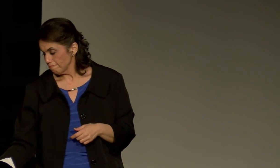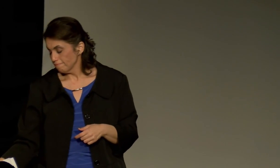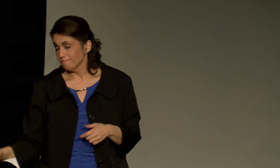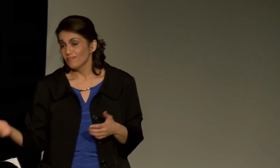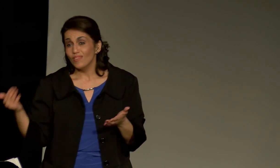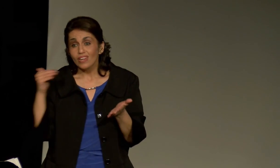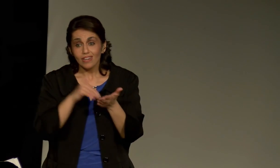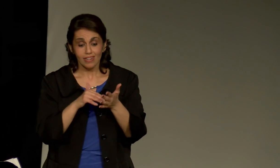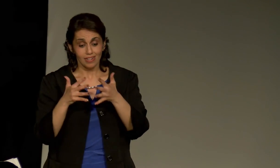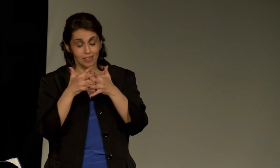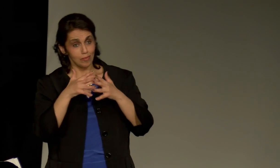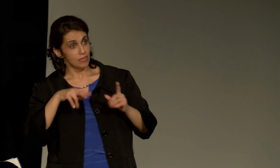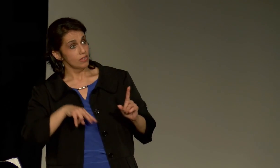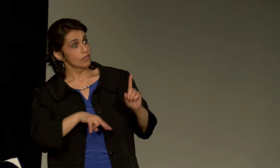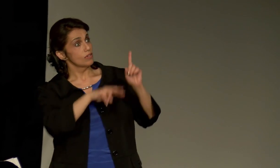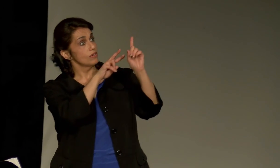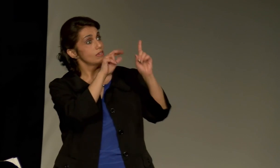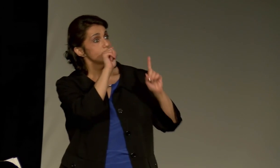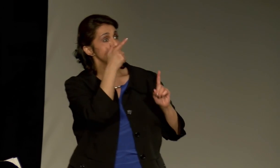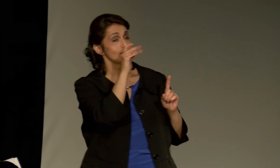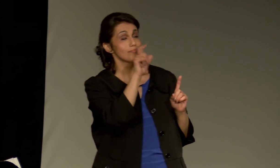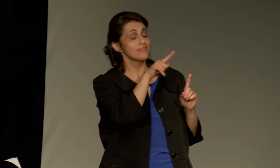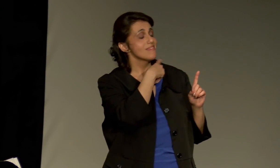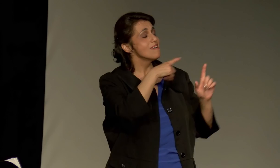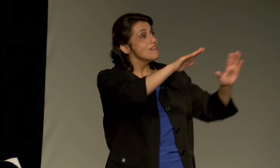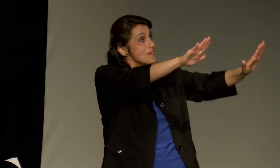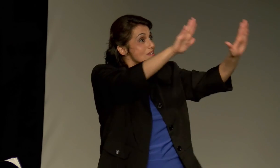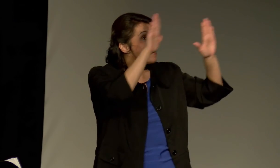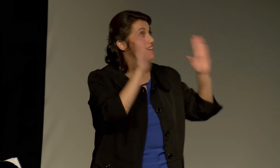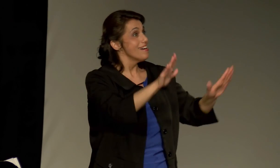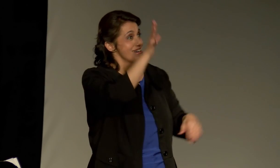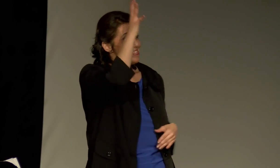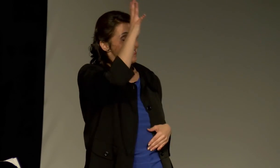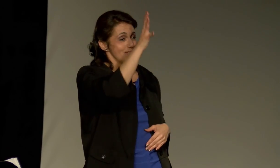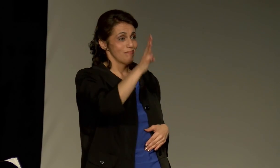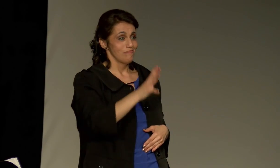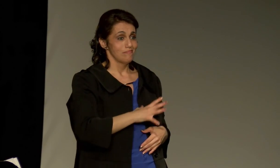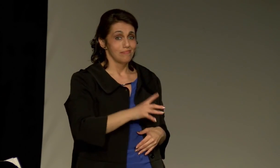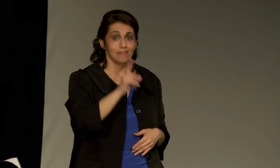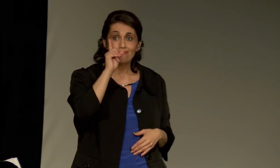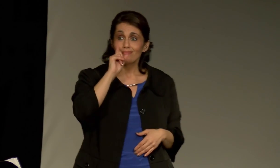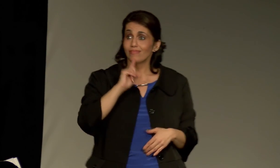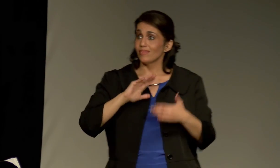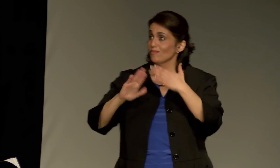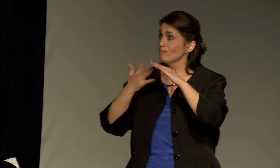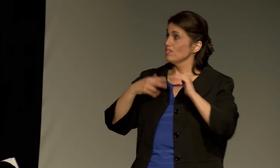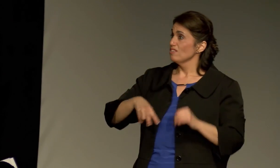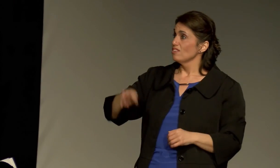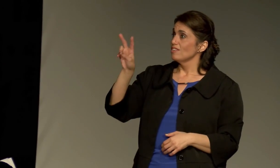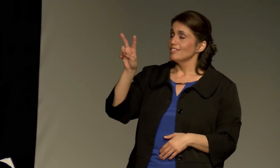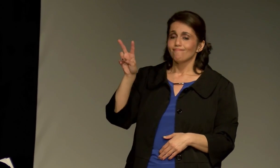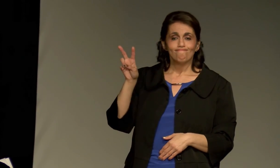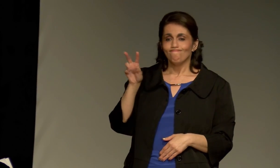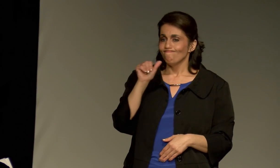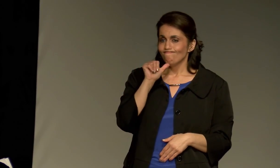Again, America looks at Alexander Graham Bell as a wonderful man, and the deaf community